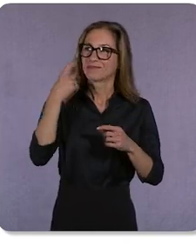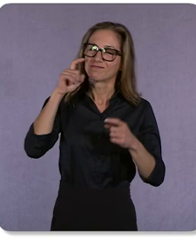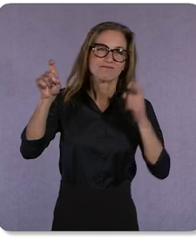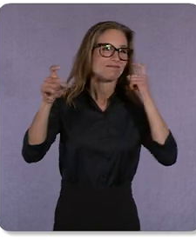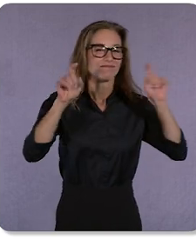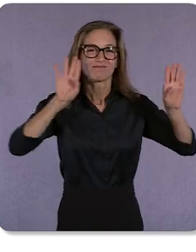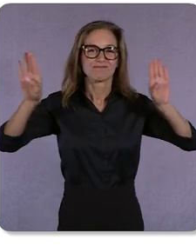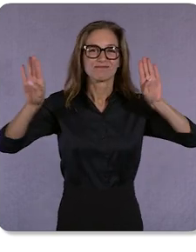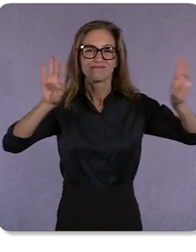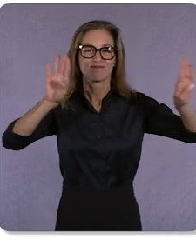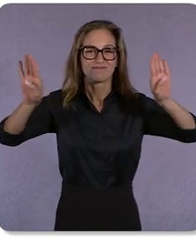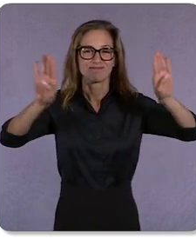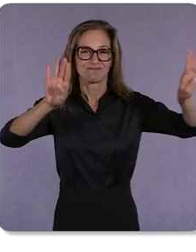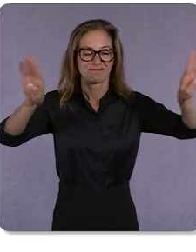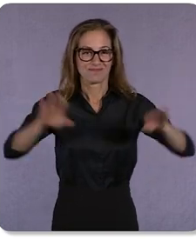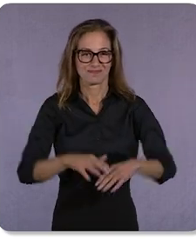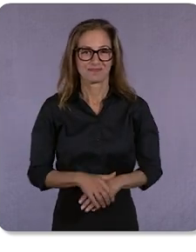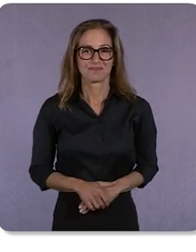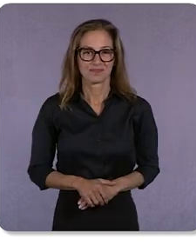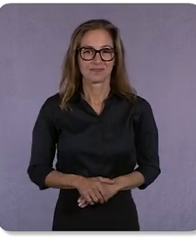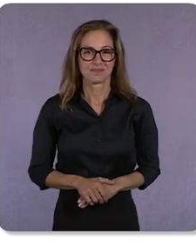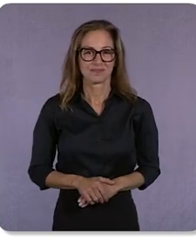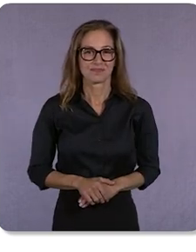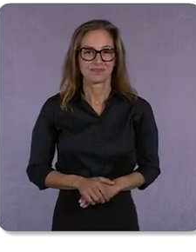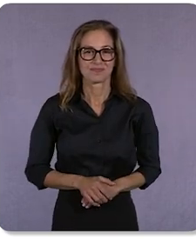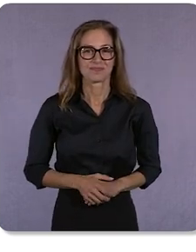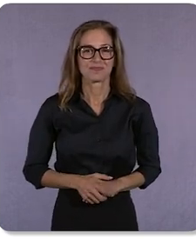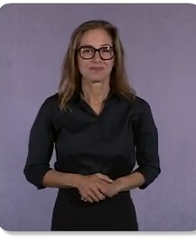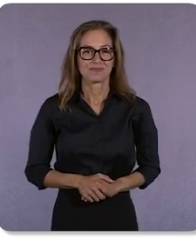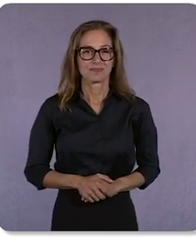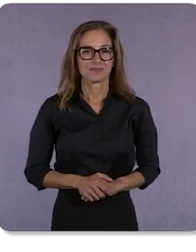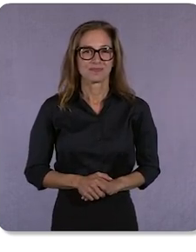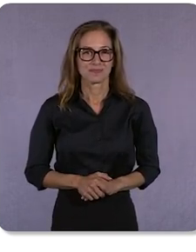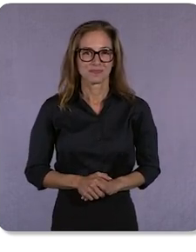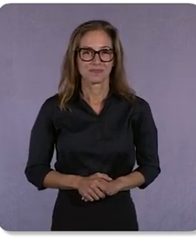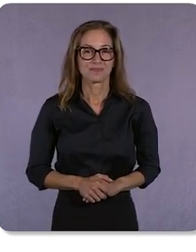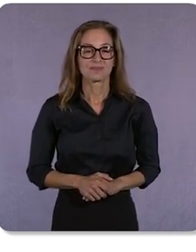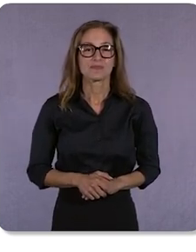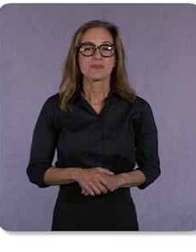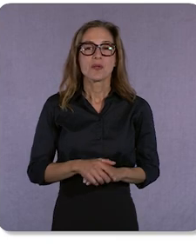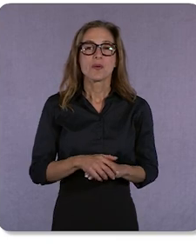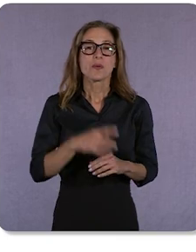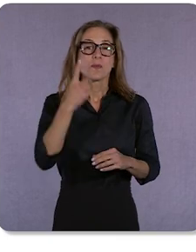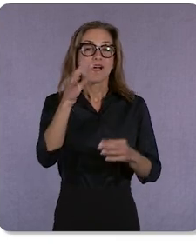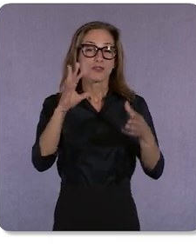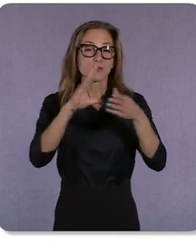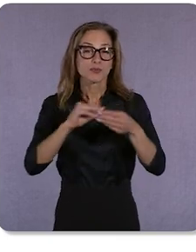my office and going into conference rooms. One of the stories that’s going up on the wall is